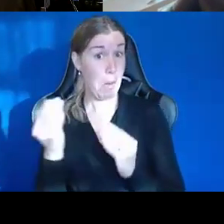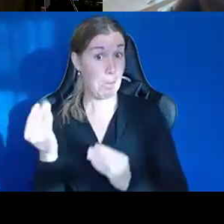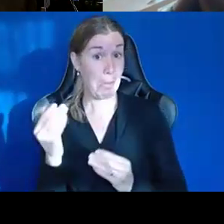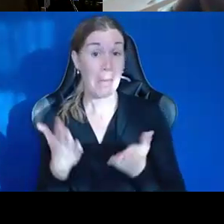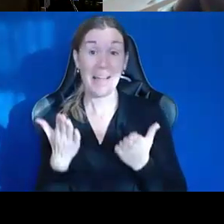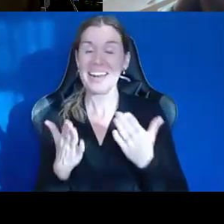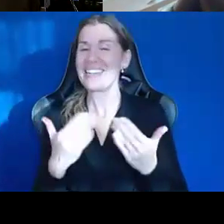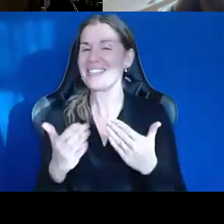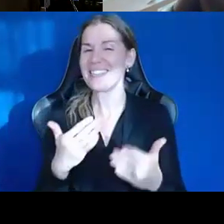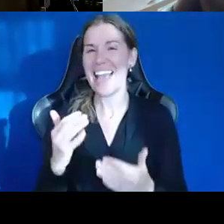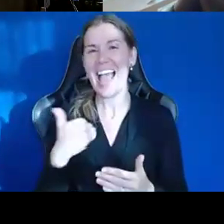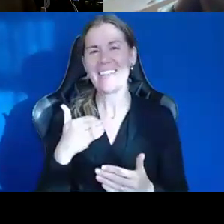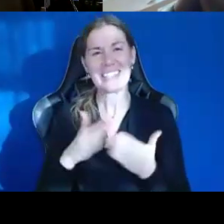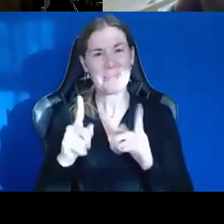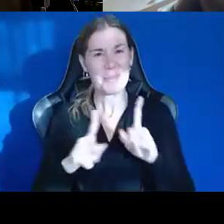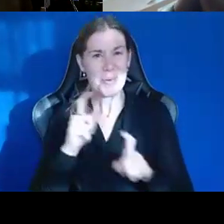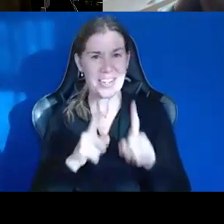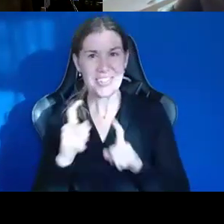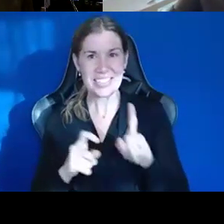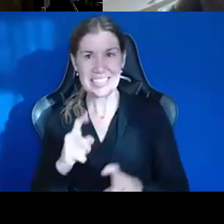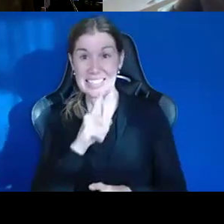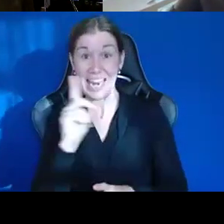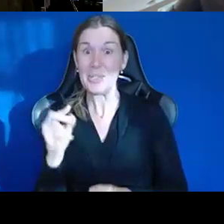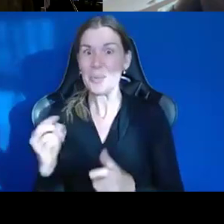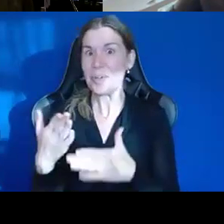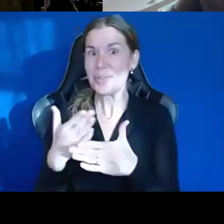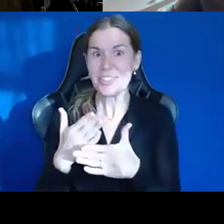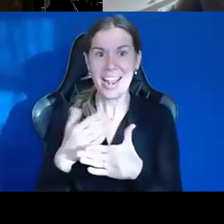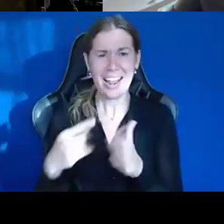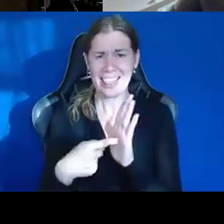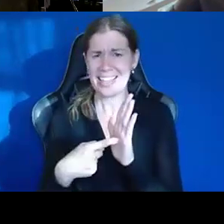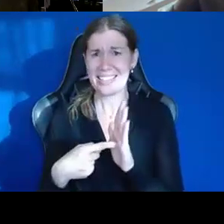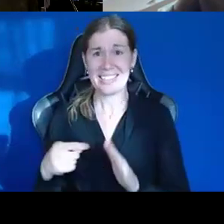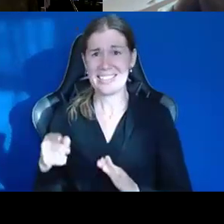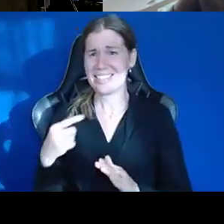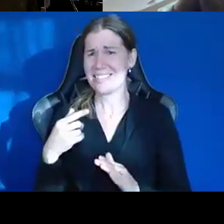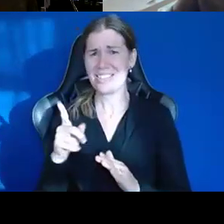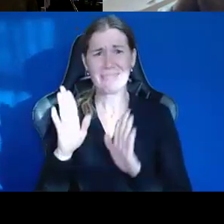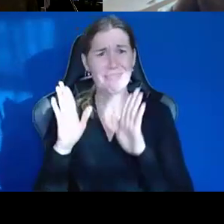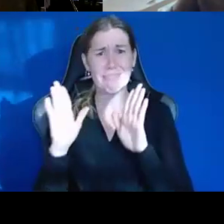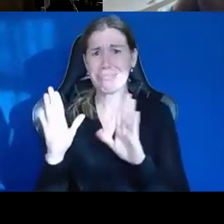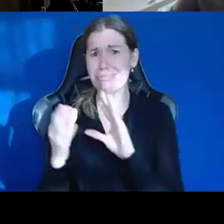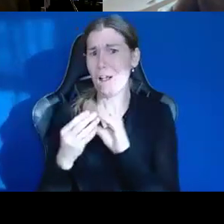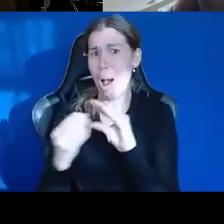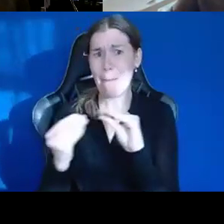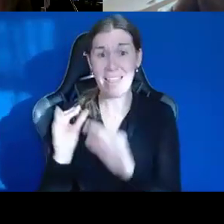So, there are some questions. I do want to share this just fantastic comment that Jenny left earlier.